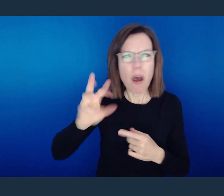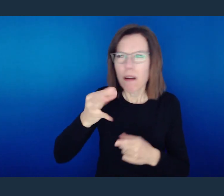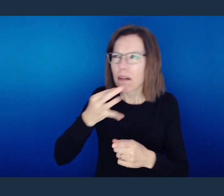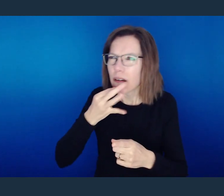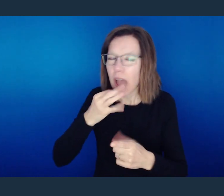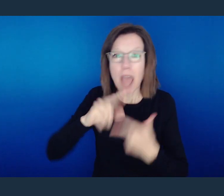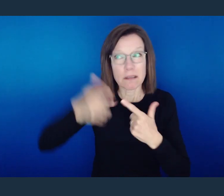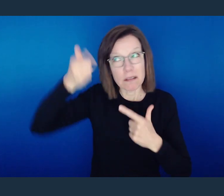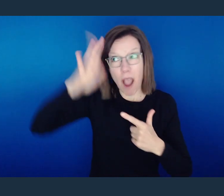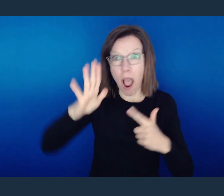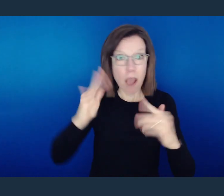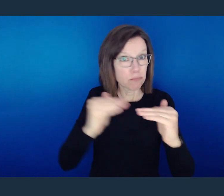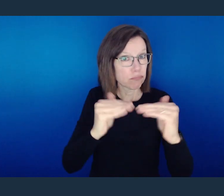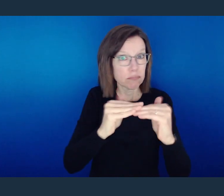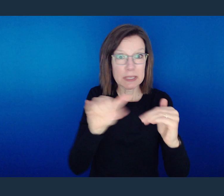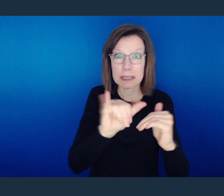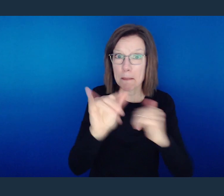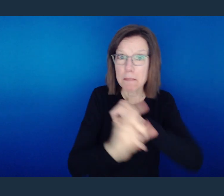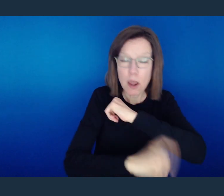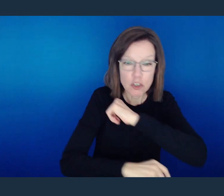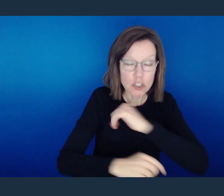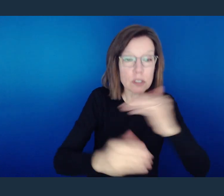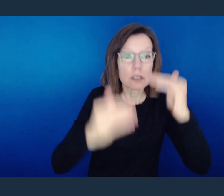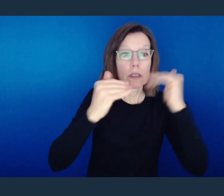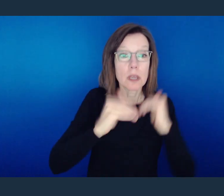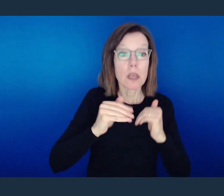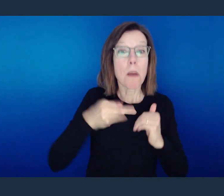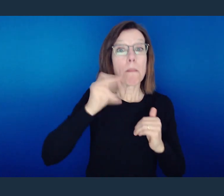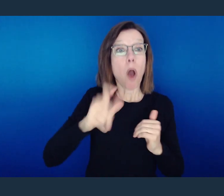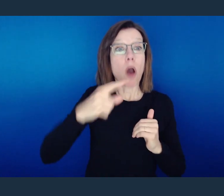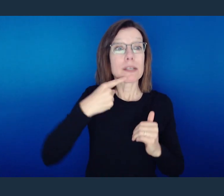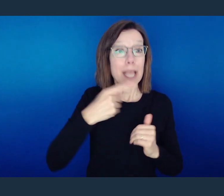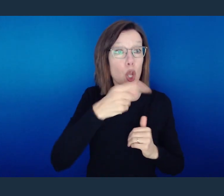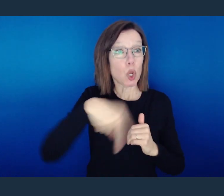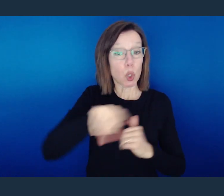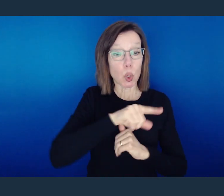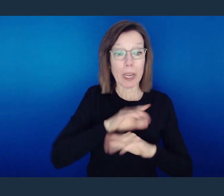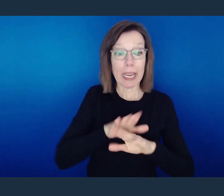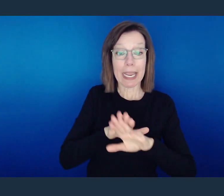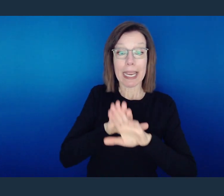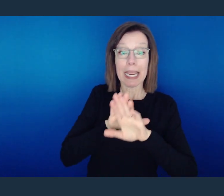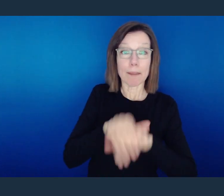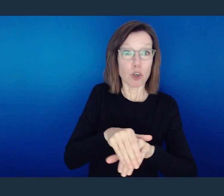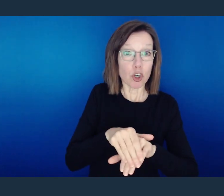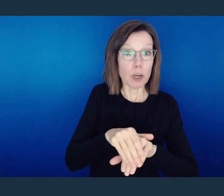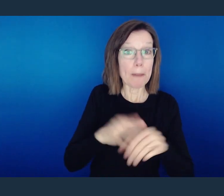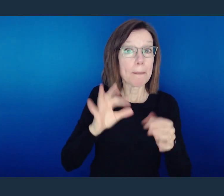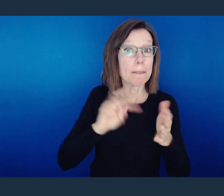of the fact that God is not partial, he says, your hypocrisy has led to this statement: